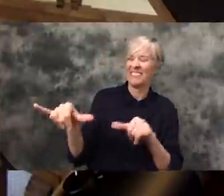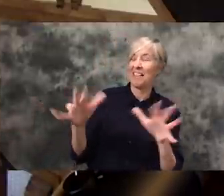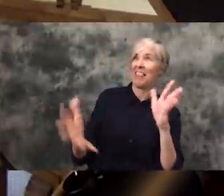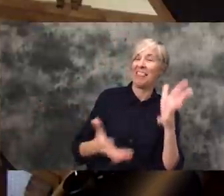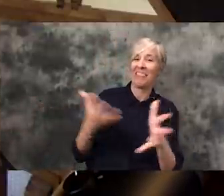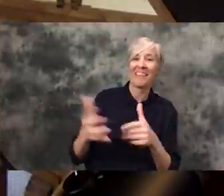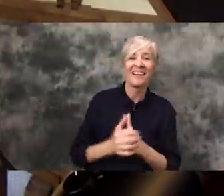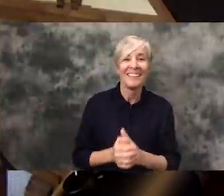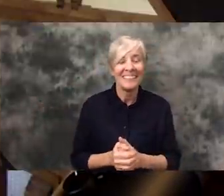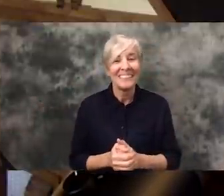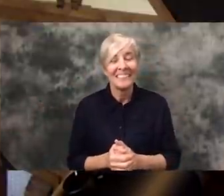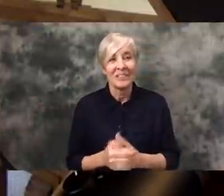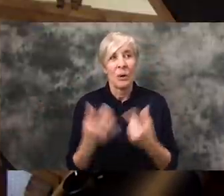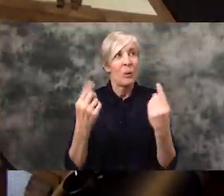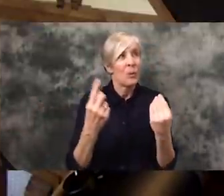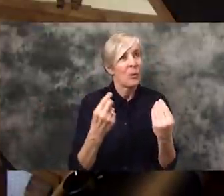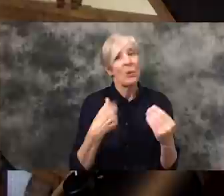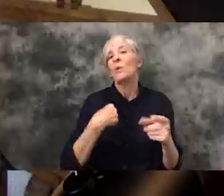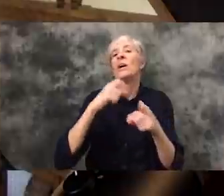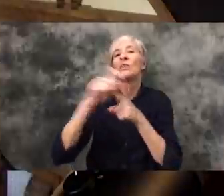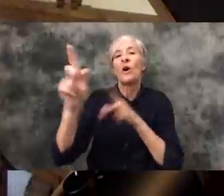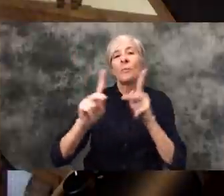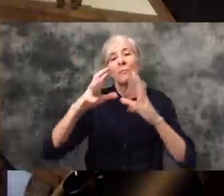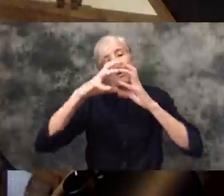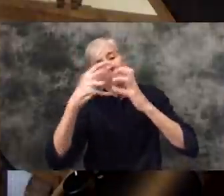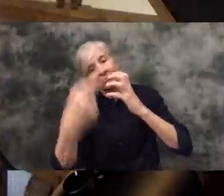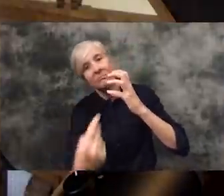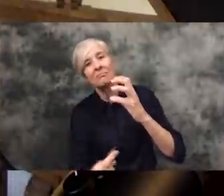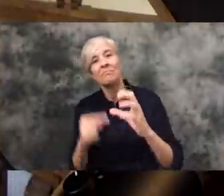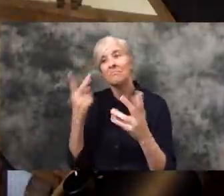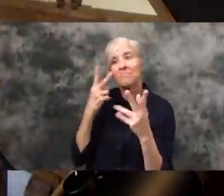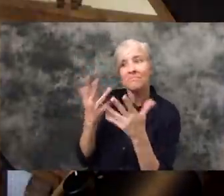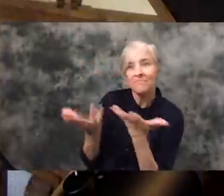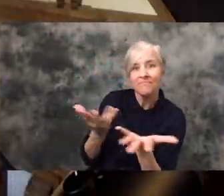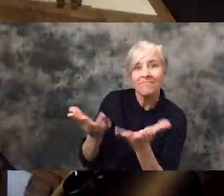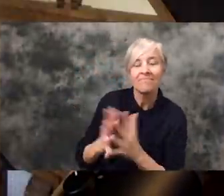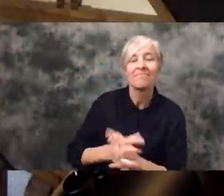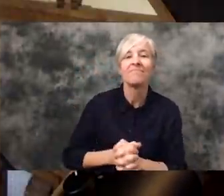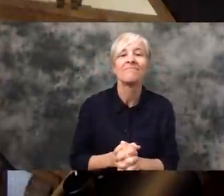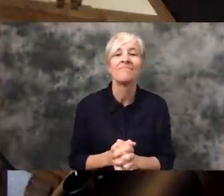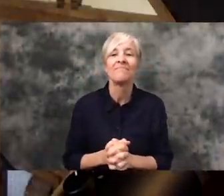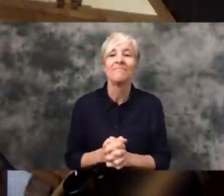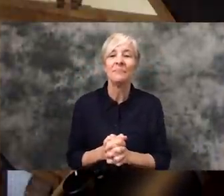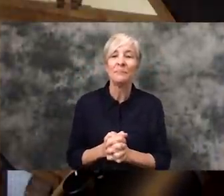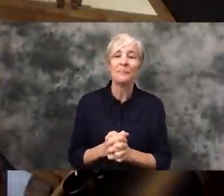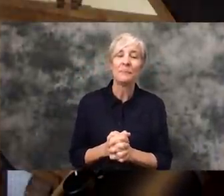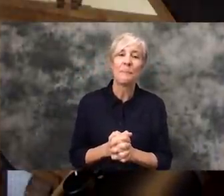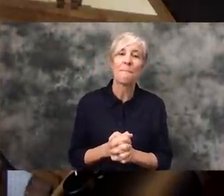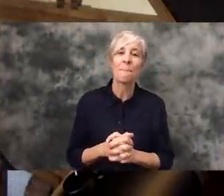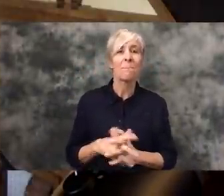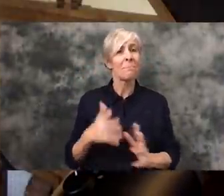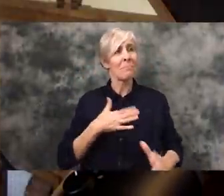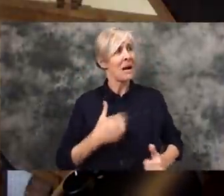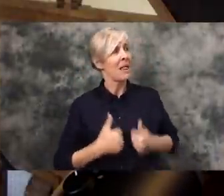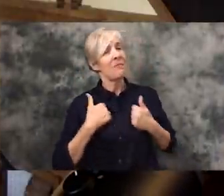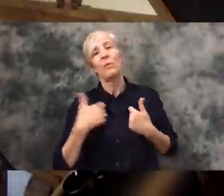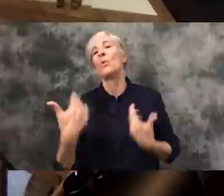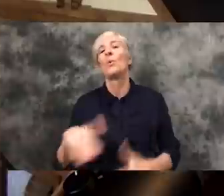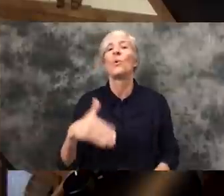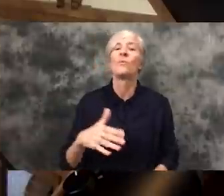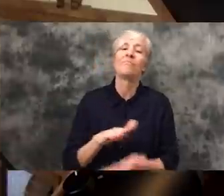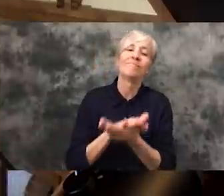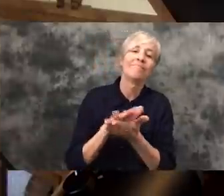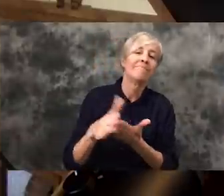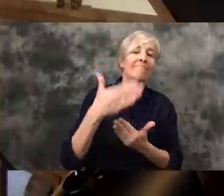was to call people that I know across the world. I live a very charmed life now